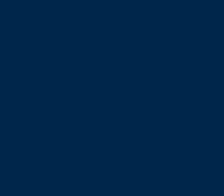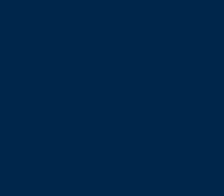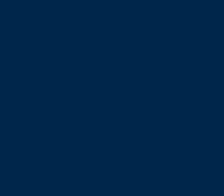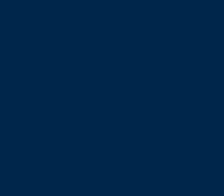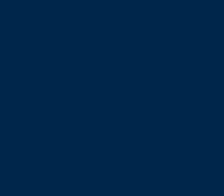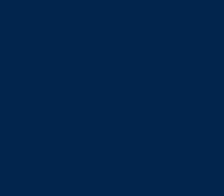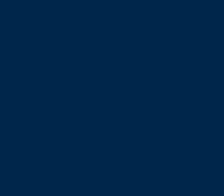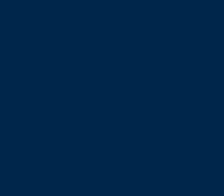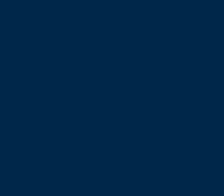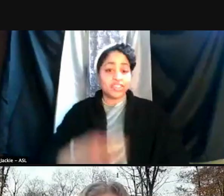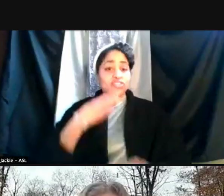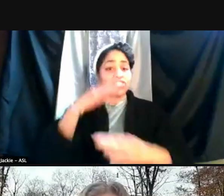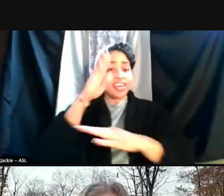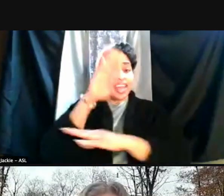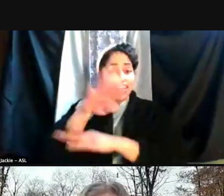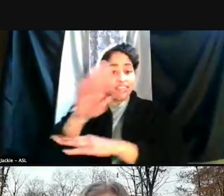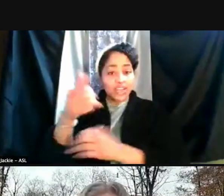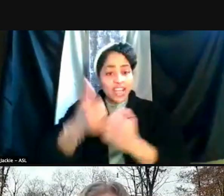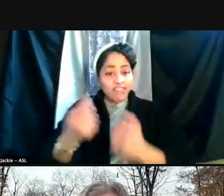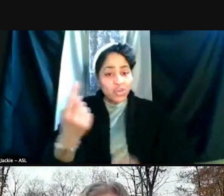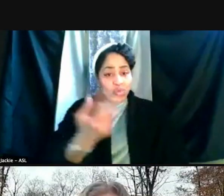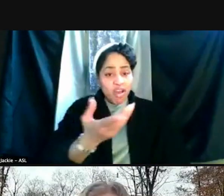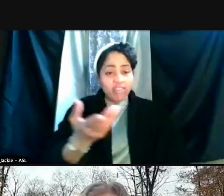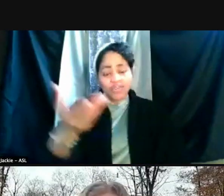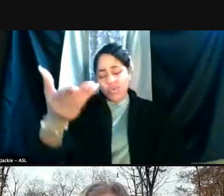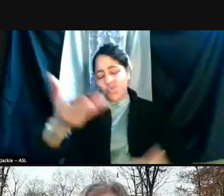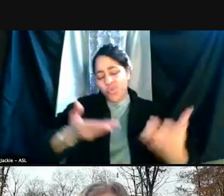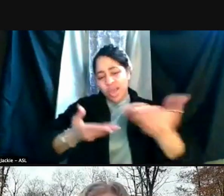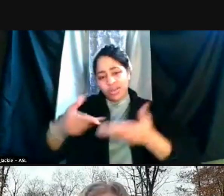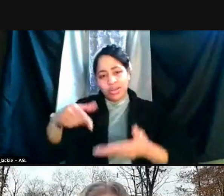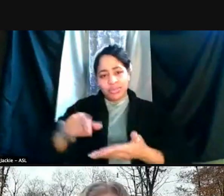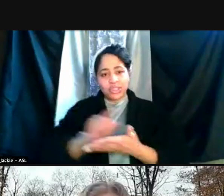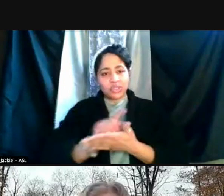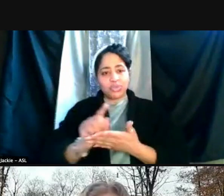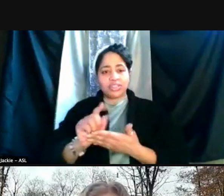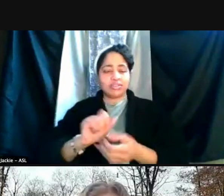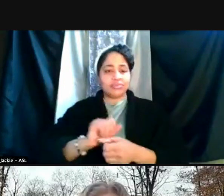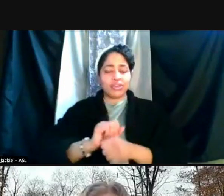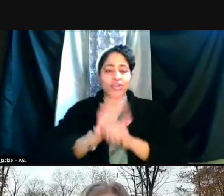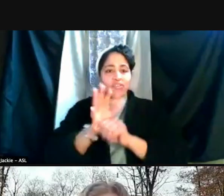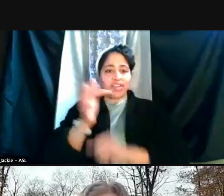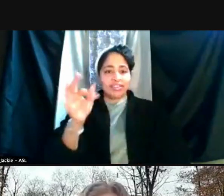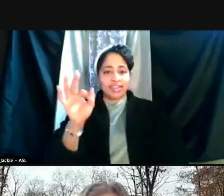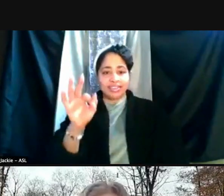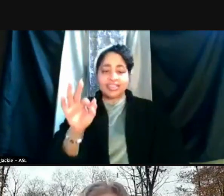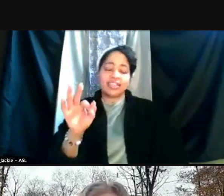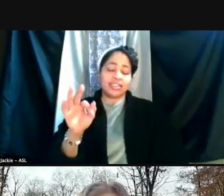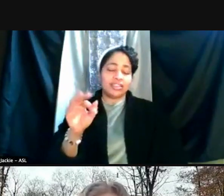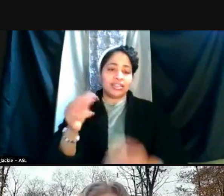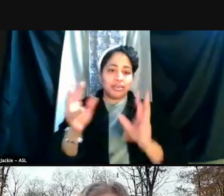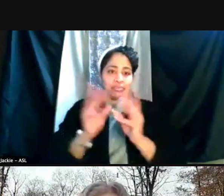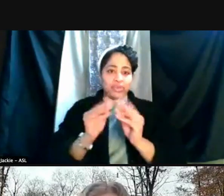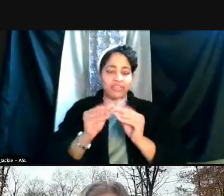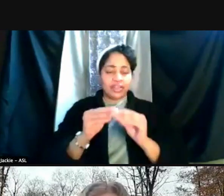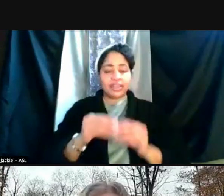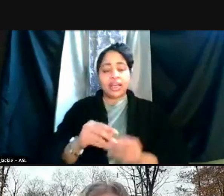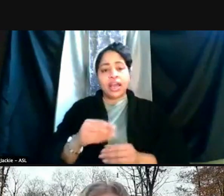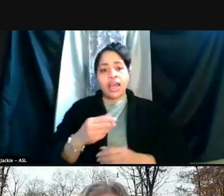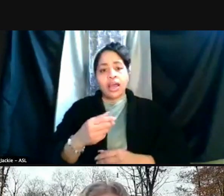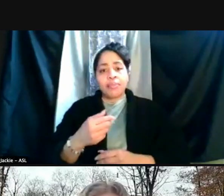Good afternoon, everyone and welcome to this week's COVID-19 briefing. I'd like to note that there'll be live captioning available